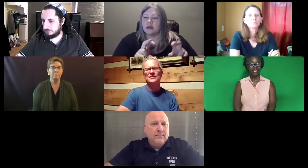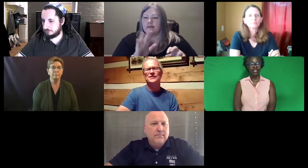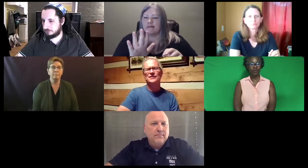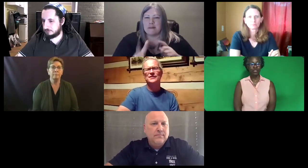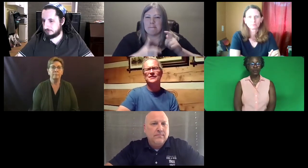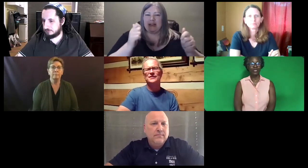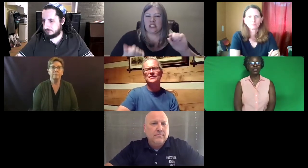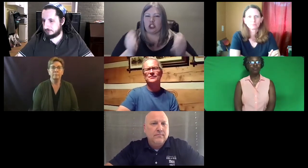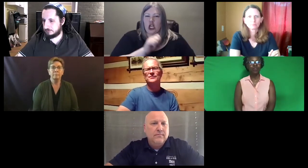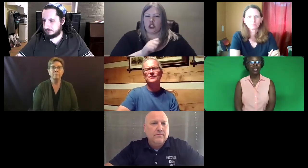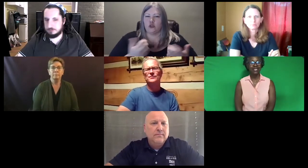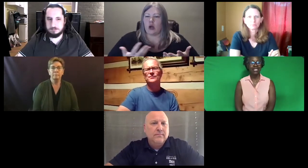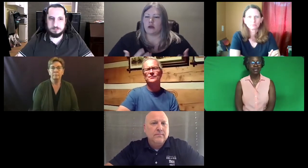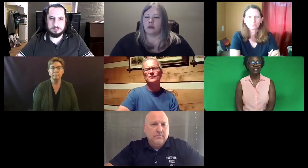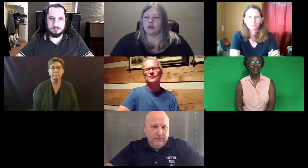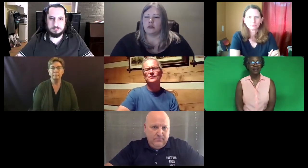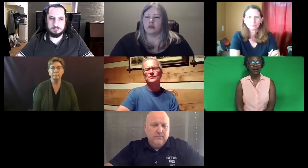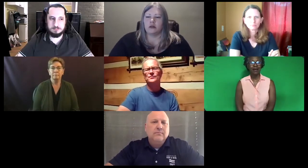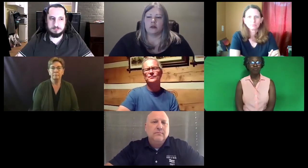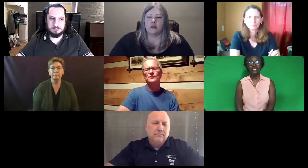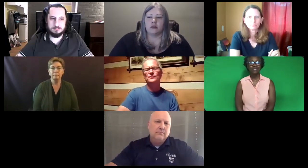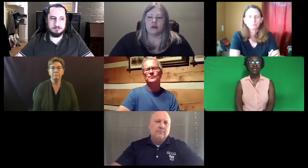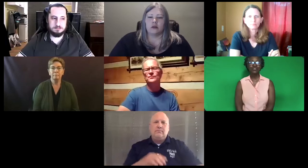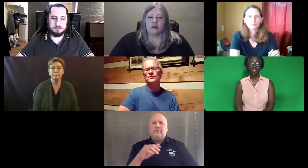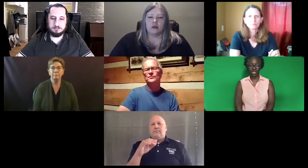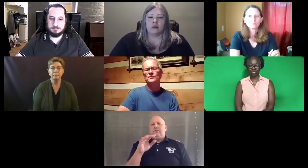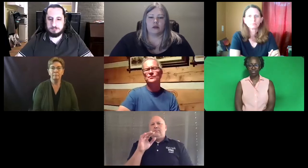Katie: There were two: The Utah assessment, what's the biggest change?